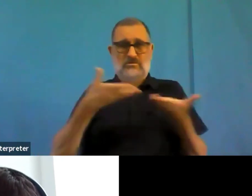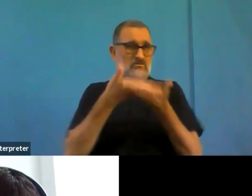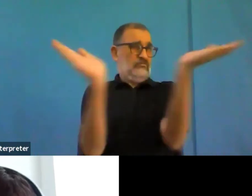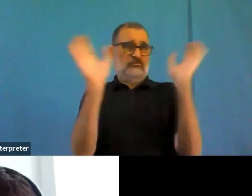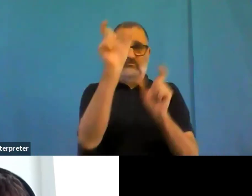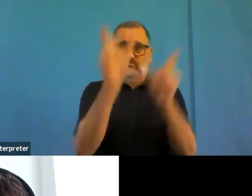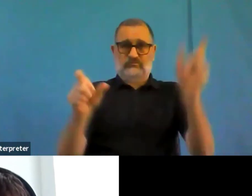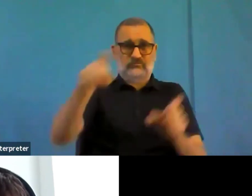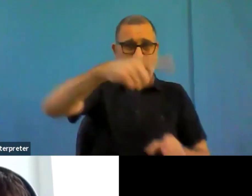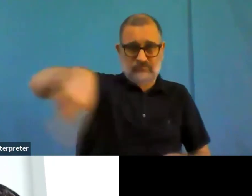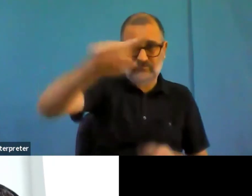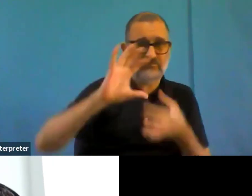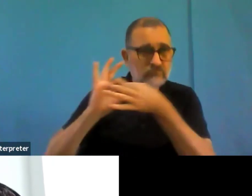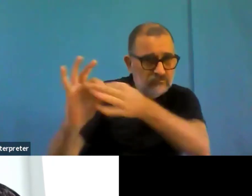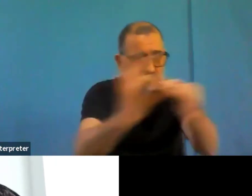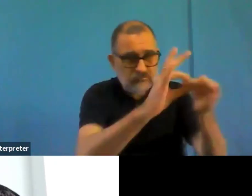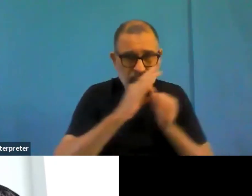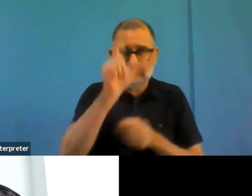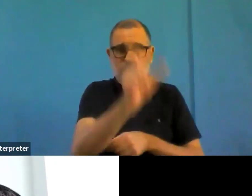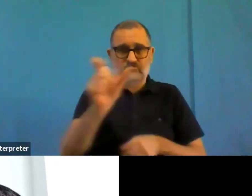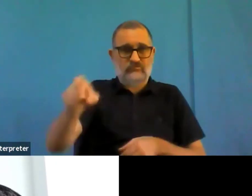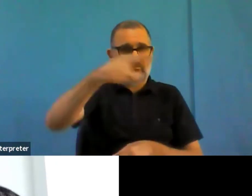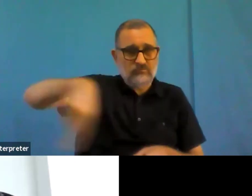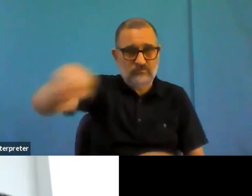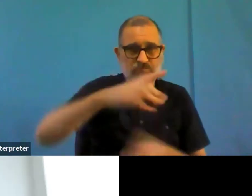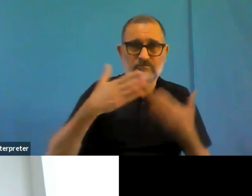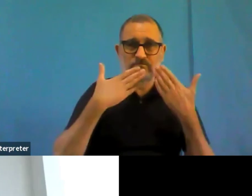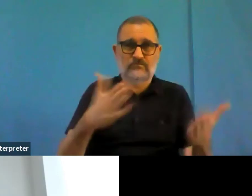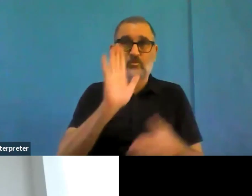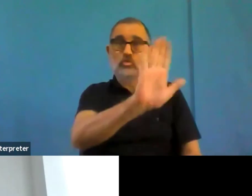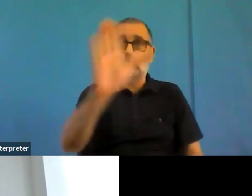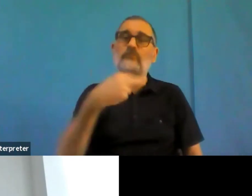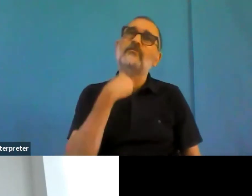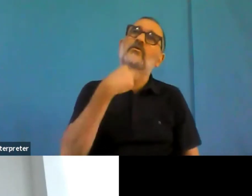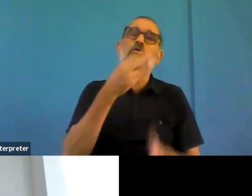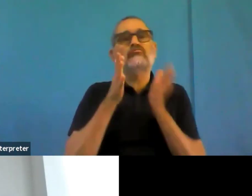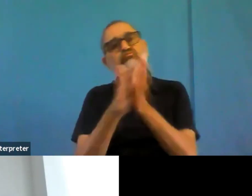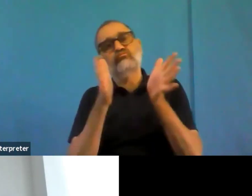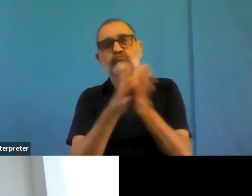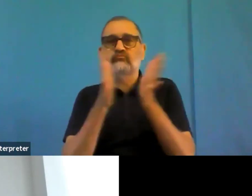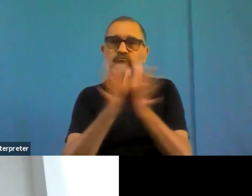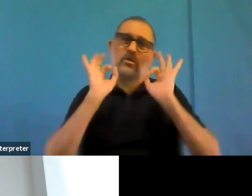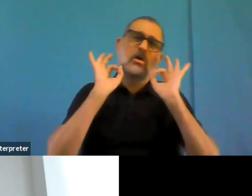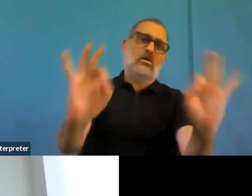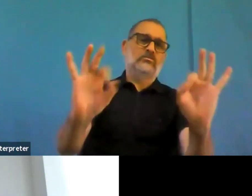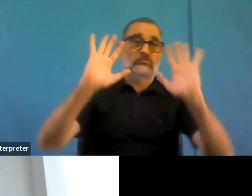So thank you very much for being with us today. And thank you for contributing in such a good way to this birthday celebrations and let me make this a tradition.